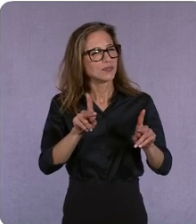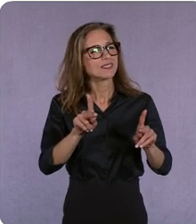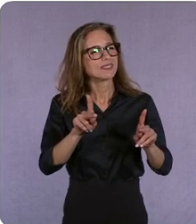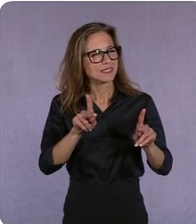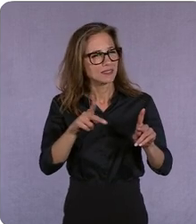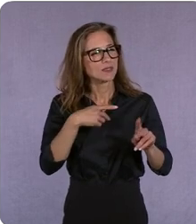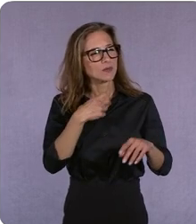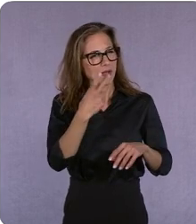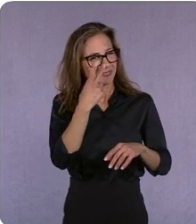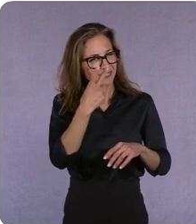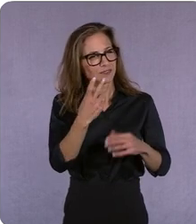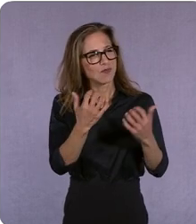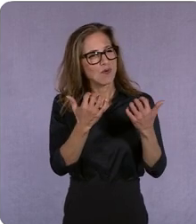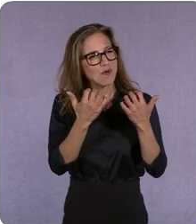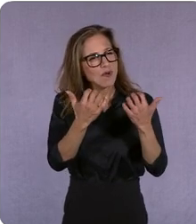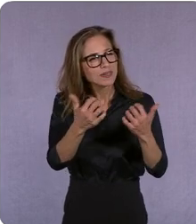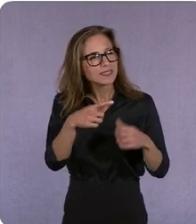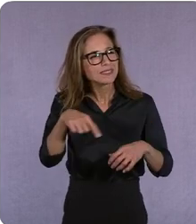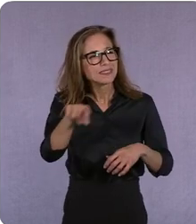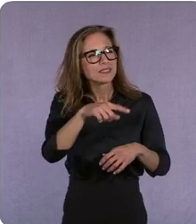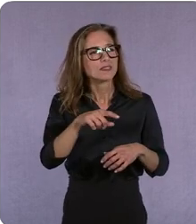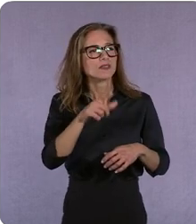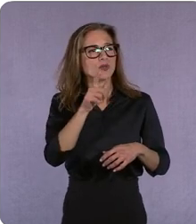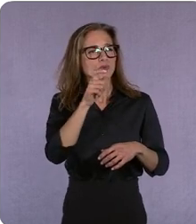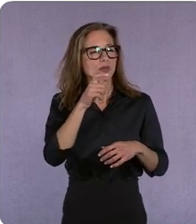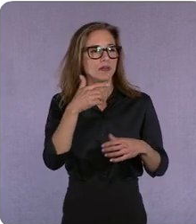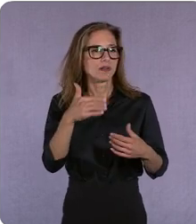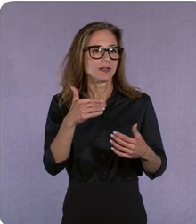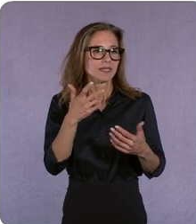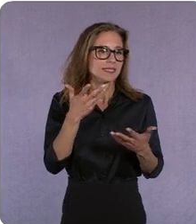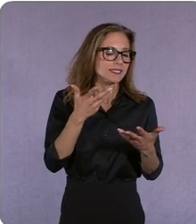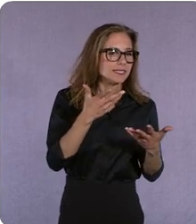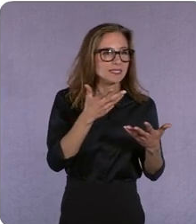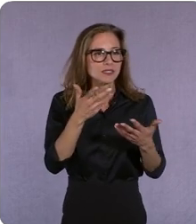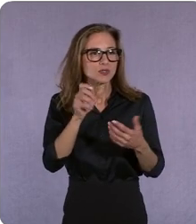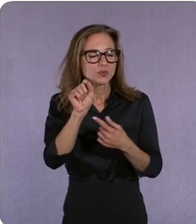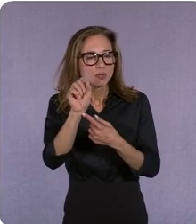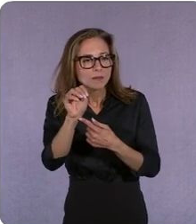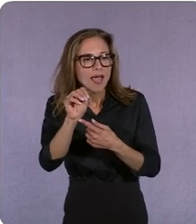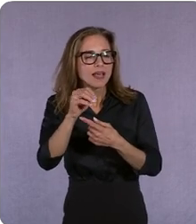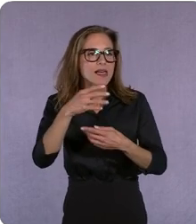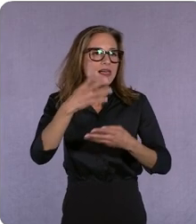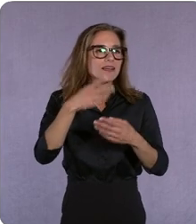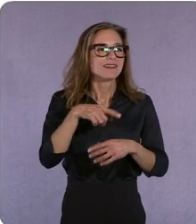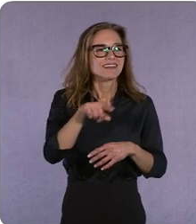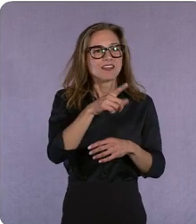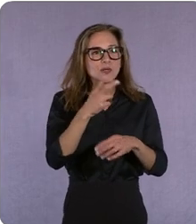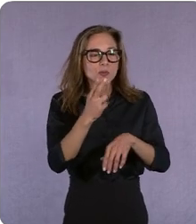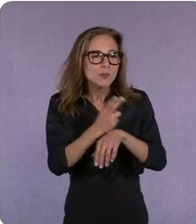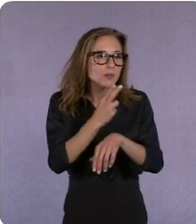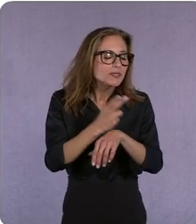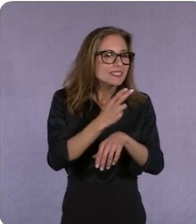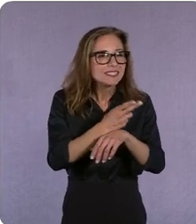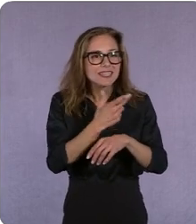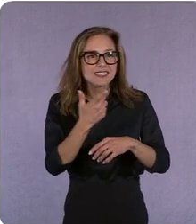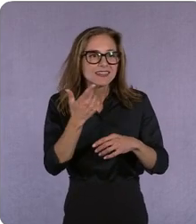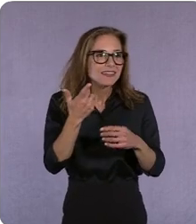that were over-indexing on social, that were consuming content, women people of color